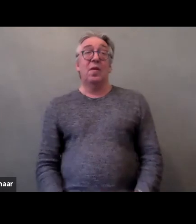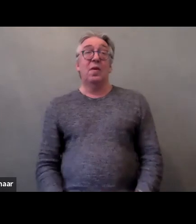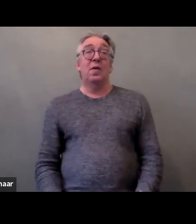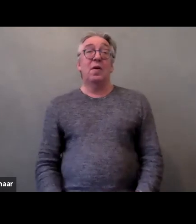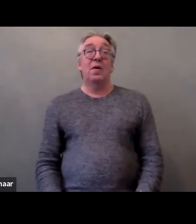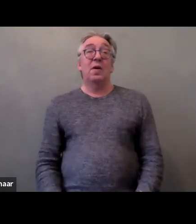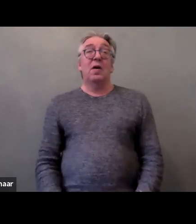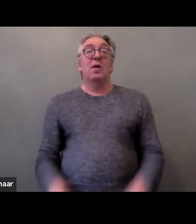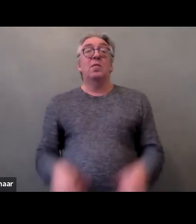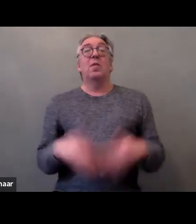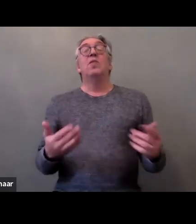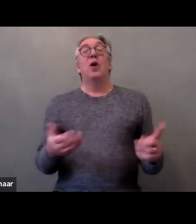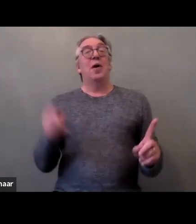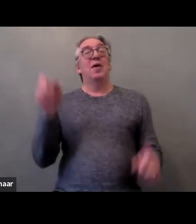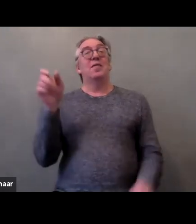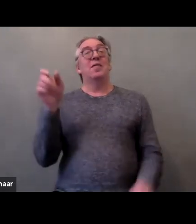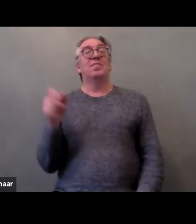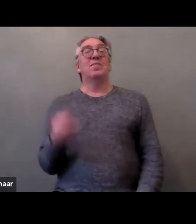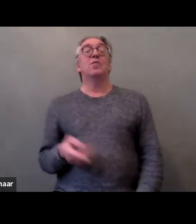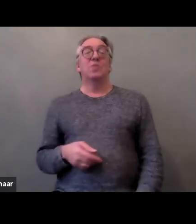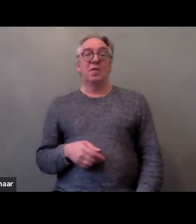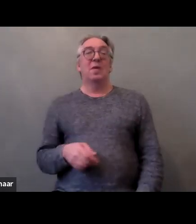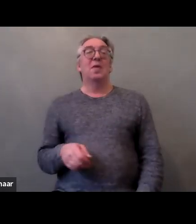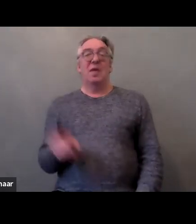if you do something wrong, I'll send you to a psychologist.